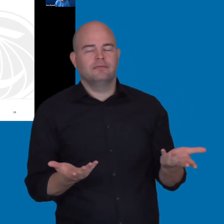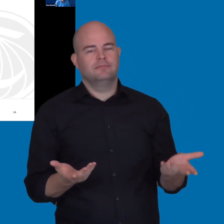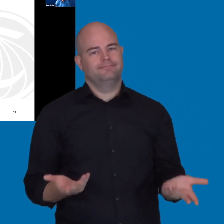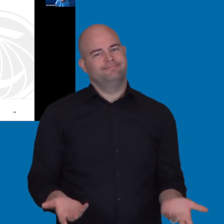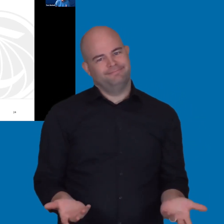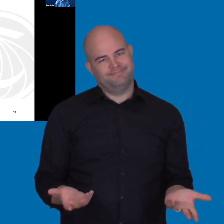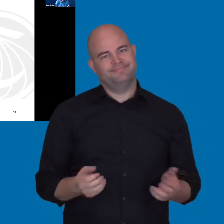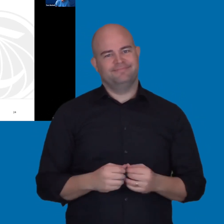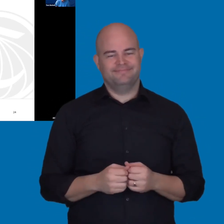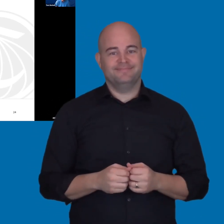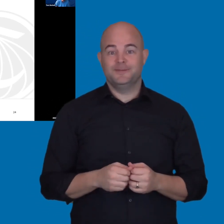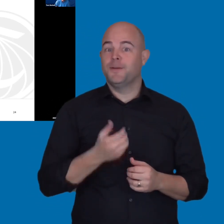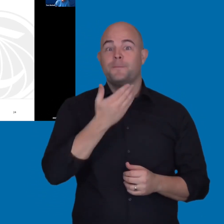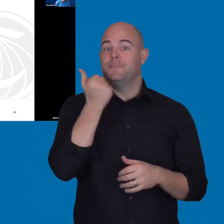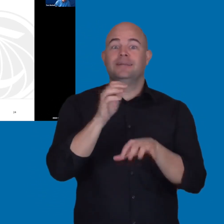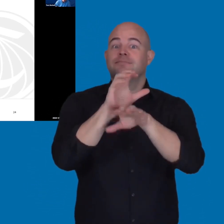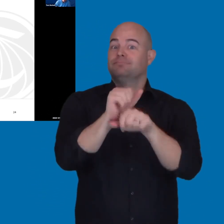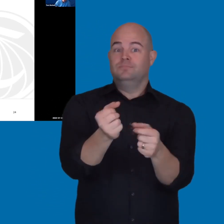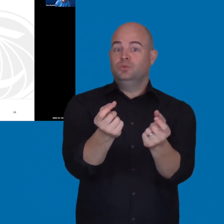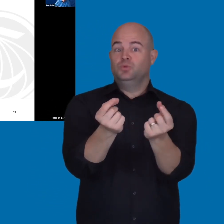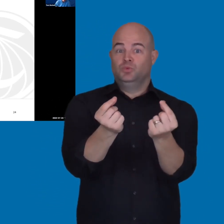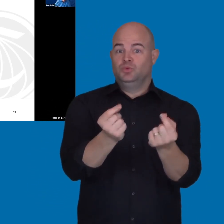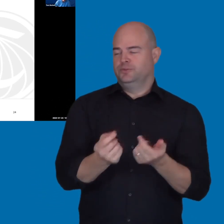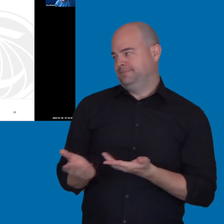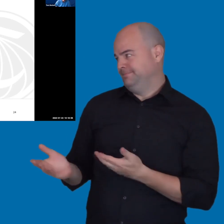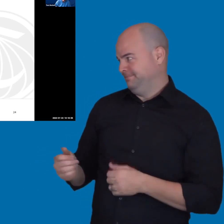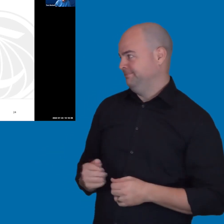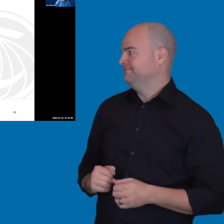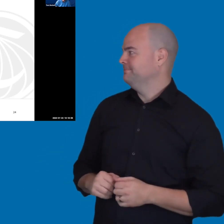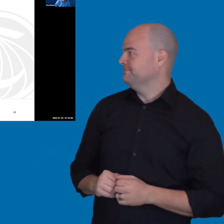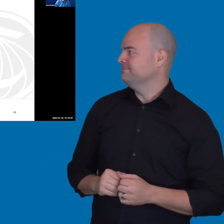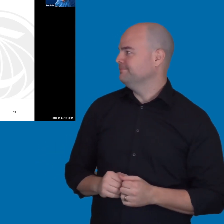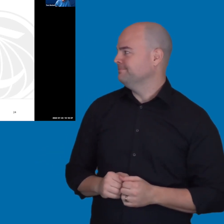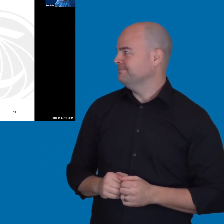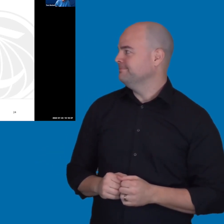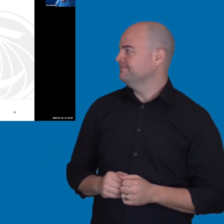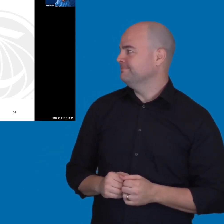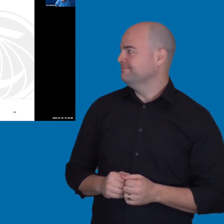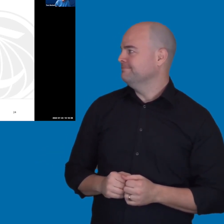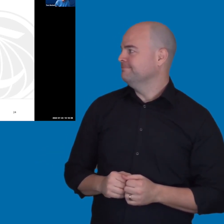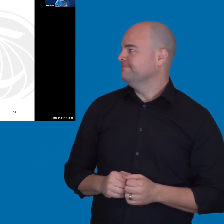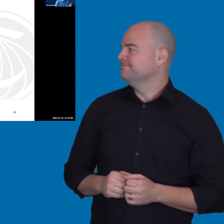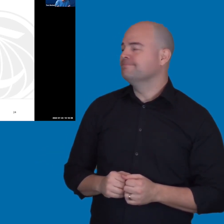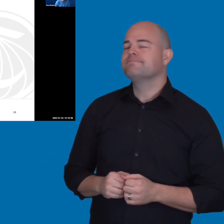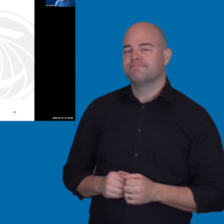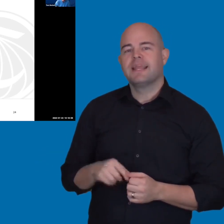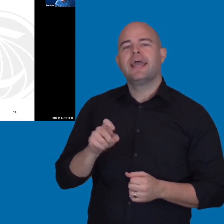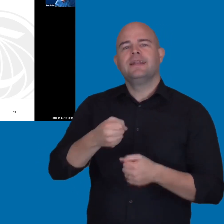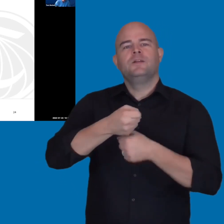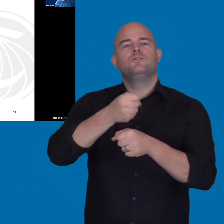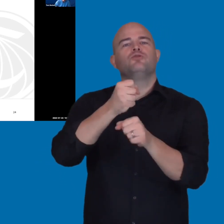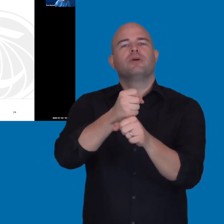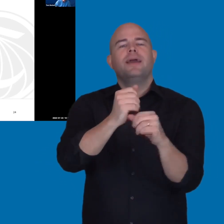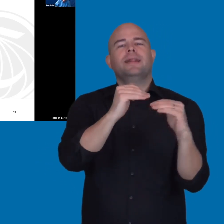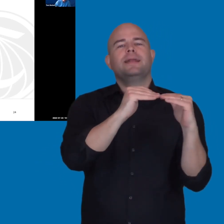So, the best practices for this step are related to creating those Equally Effective Access plans.